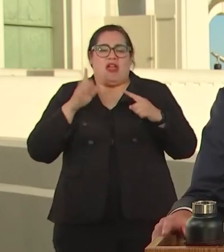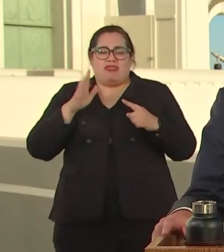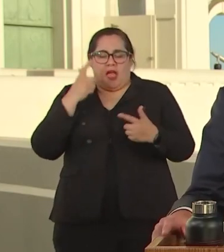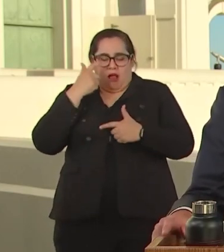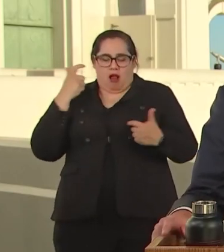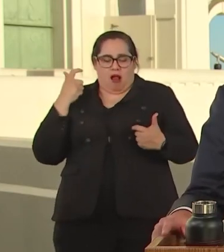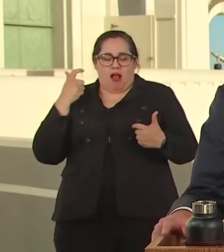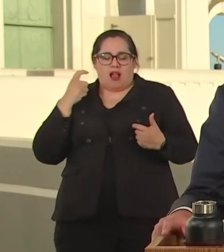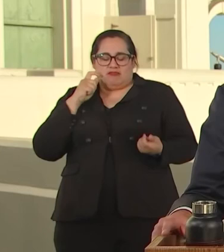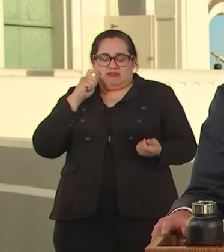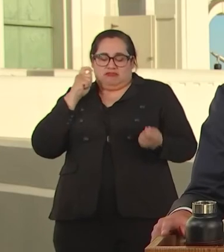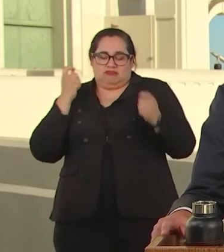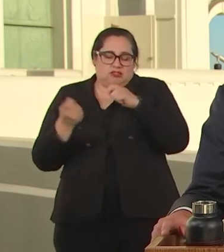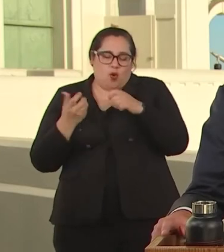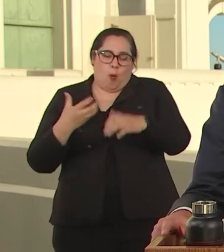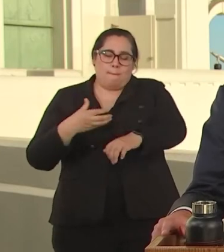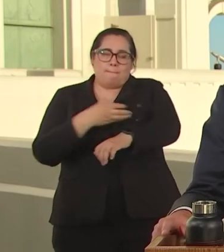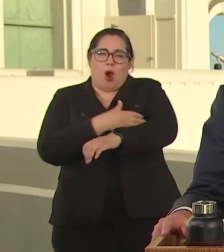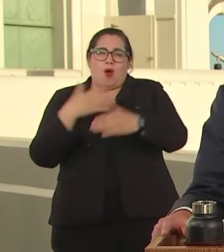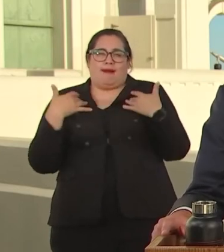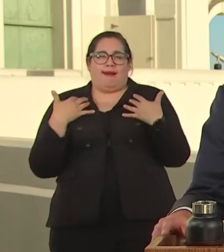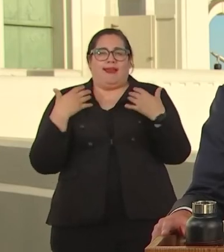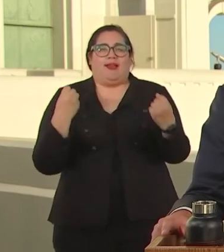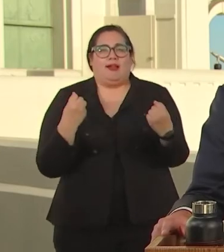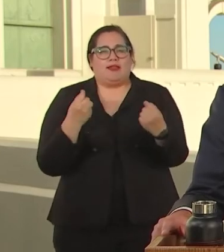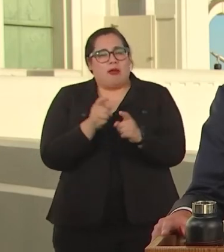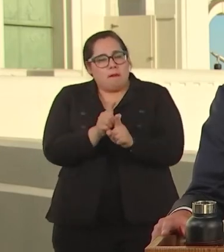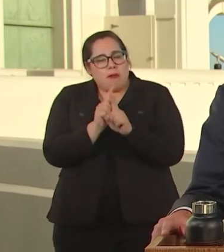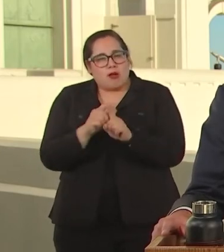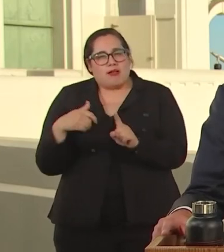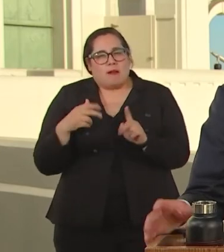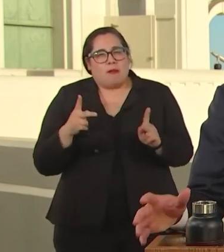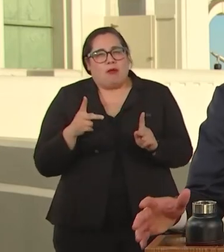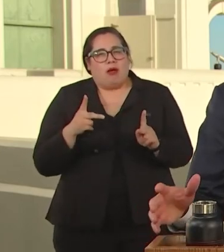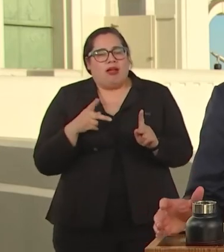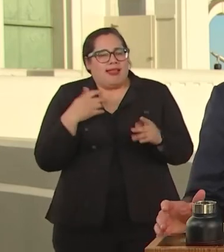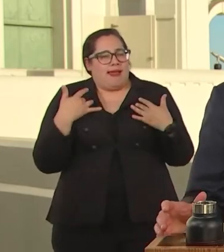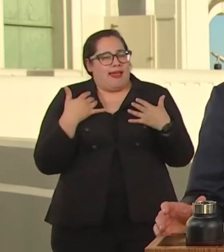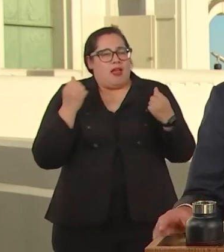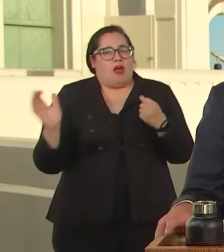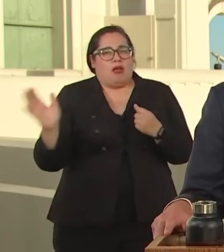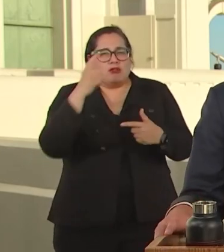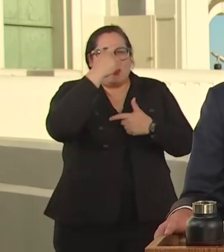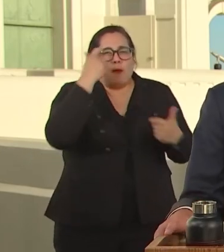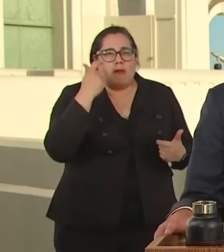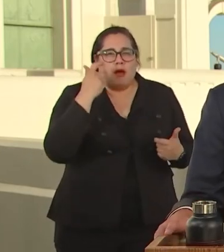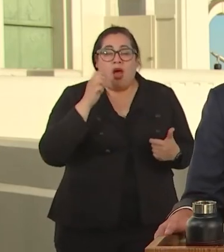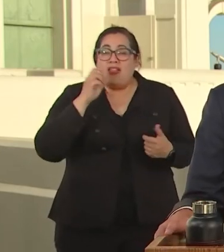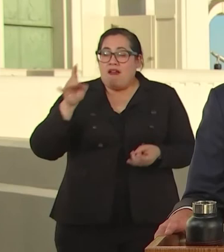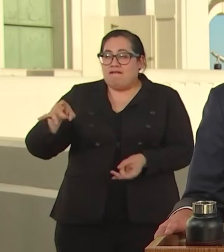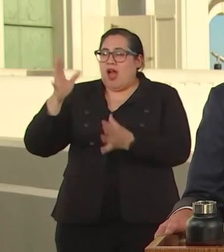THEY MENTOR YOUNG PEOPLE, THEY HEAL TRAUMA, THEY STOP VIOLENCE BEFORE IT STARTS.